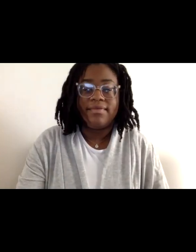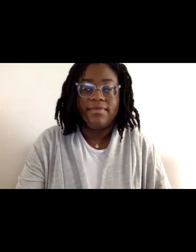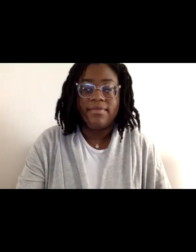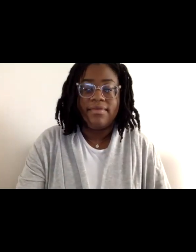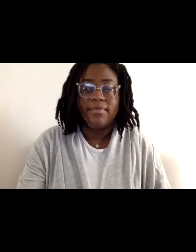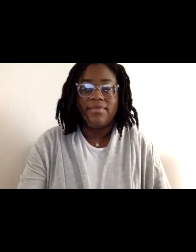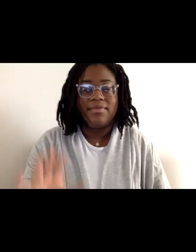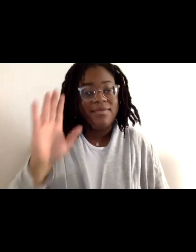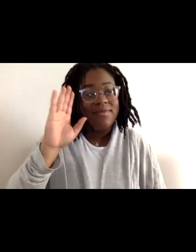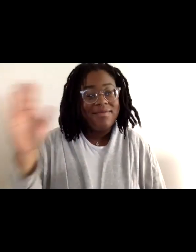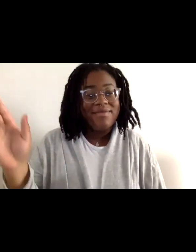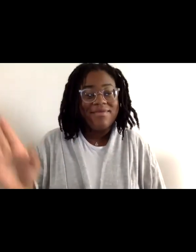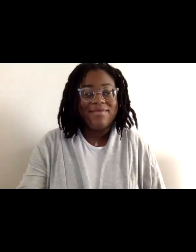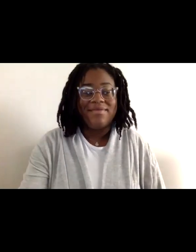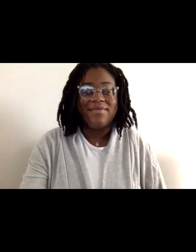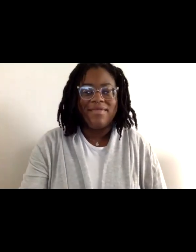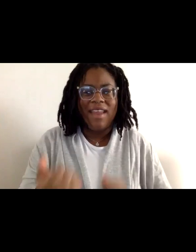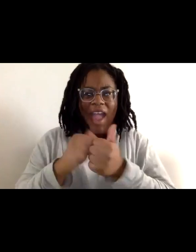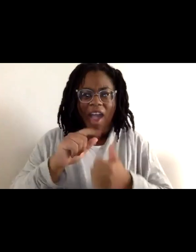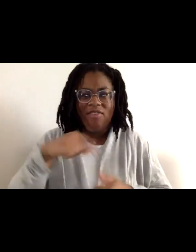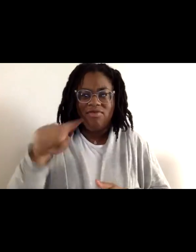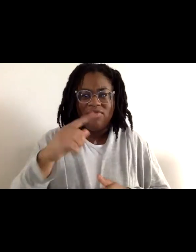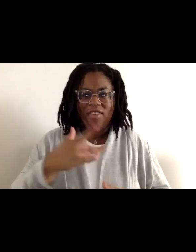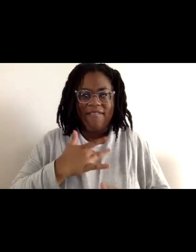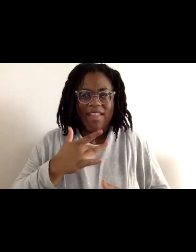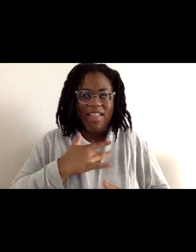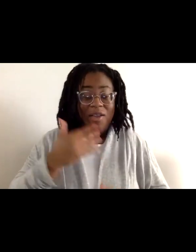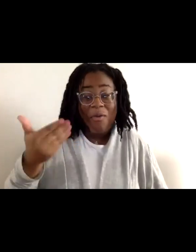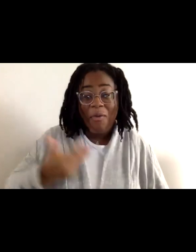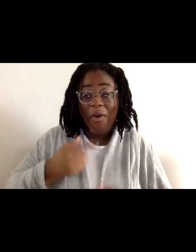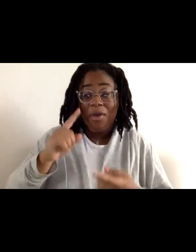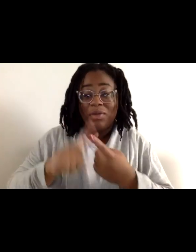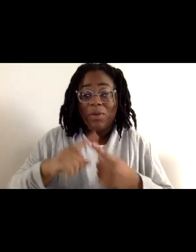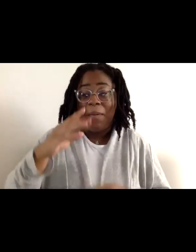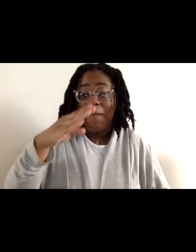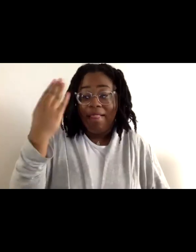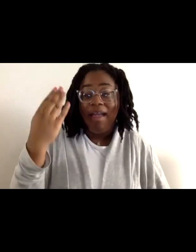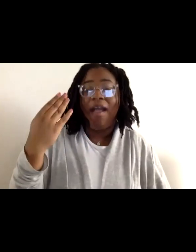Hello, how is everyone doing today? Welcome to Black Power. I am so excited,